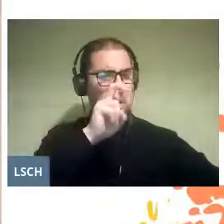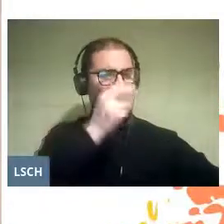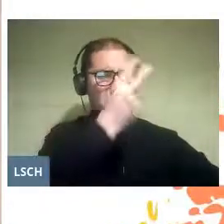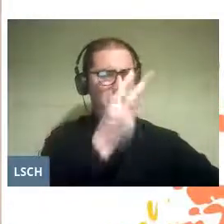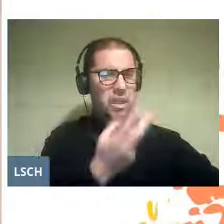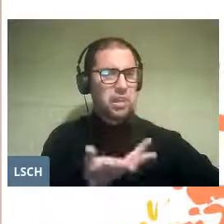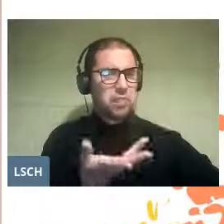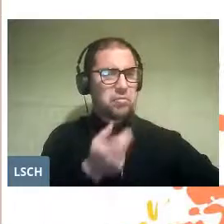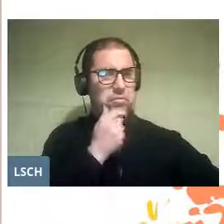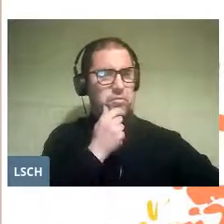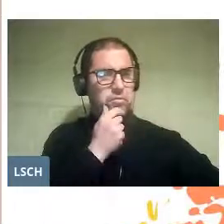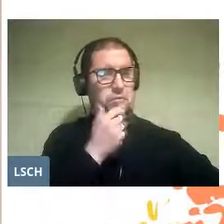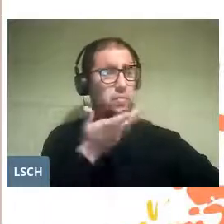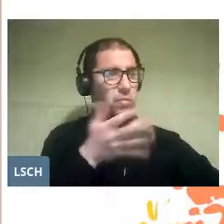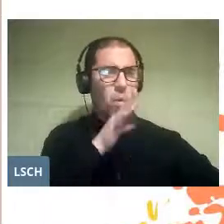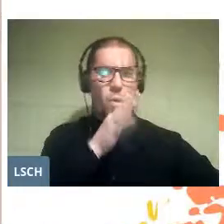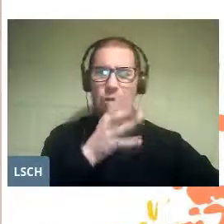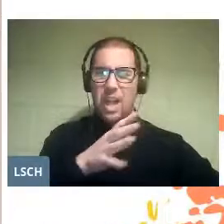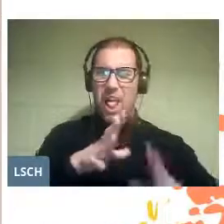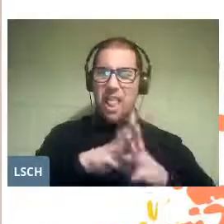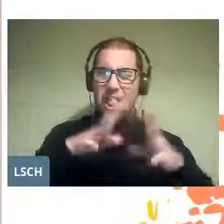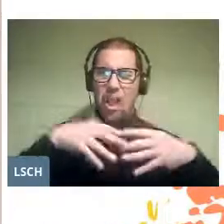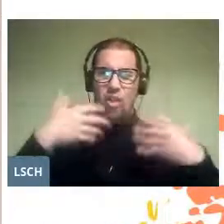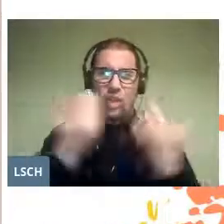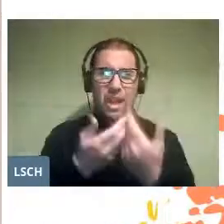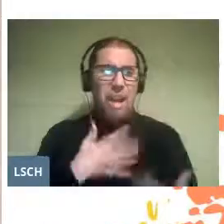that has occupied almost the entirety of my creative life